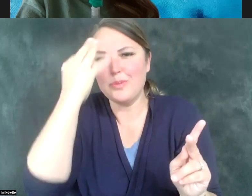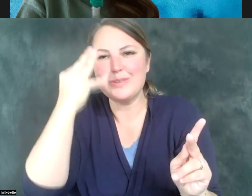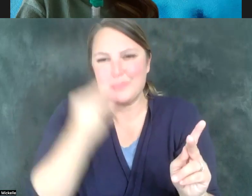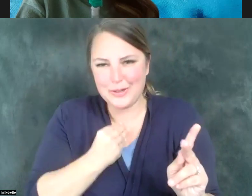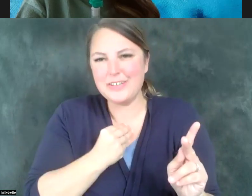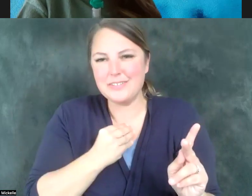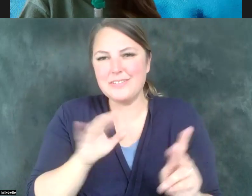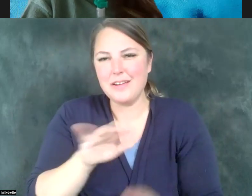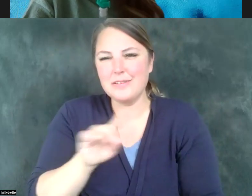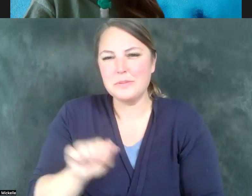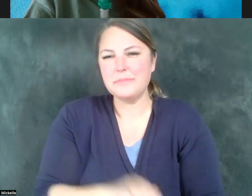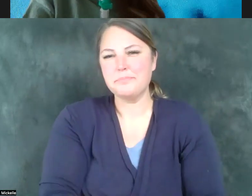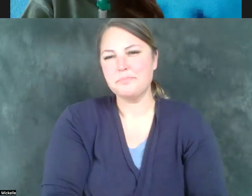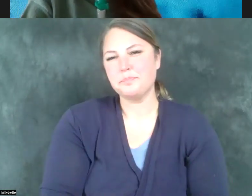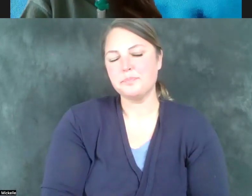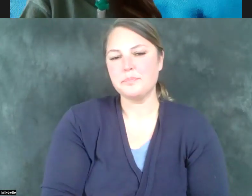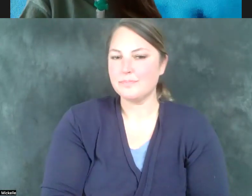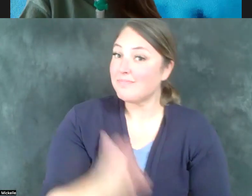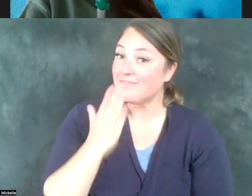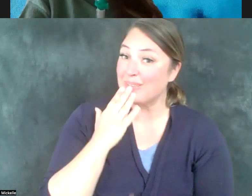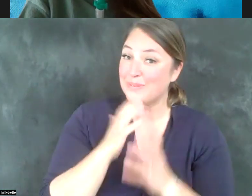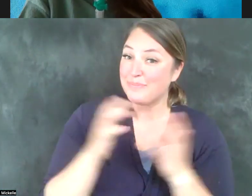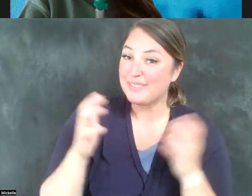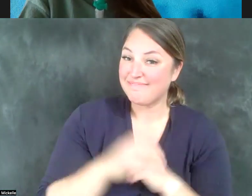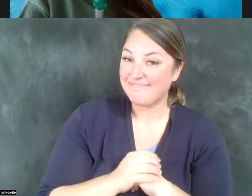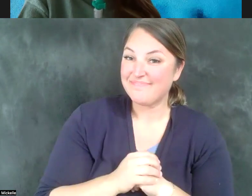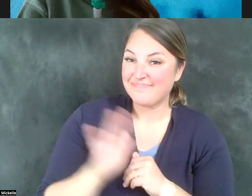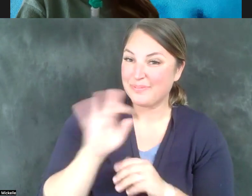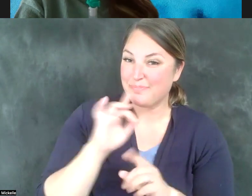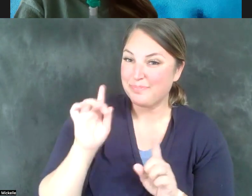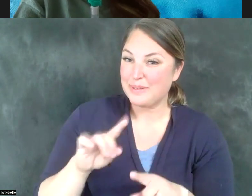Thank you so much for your response and your thoughtful answer.